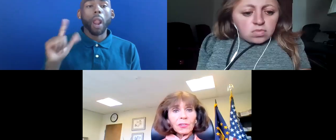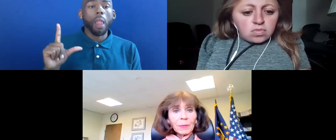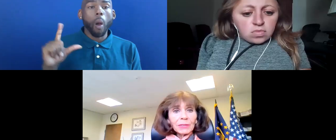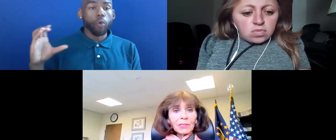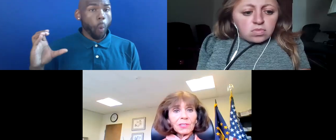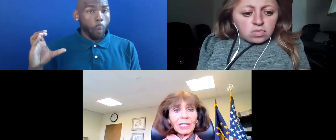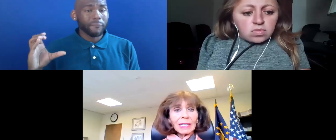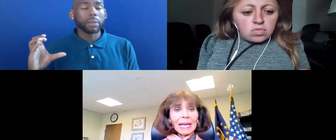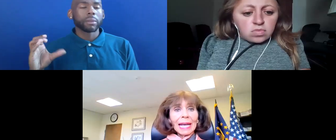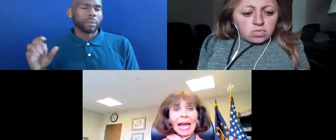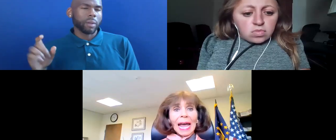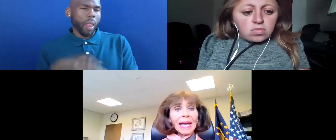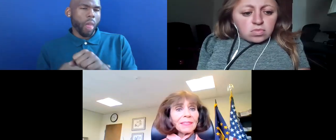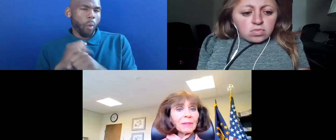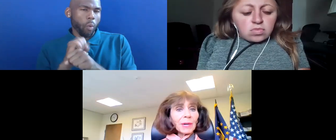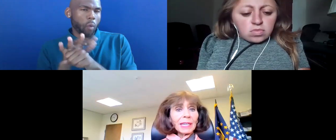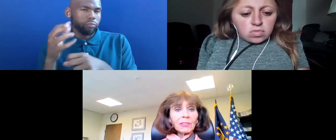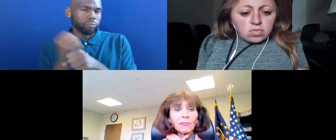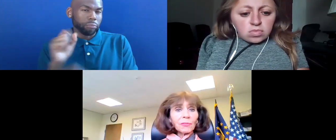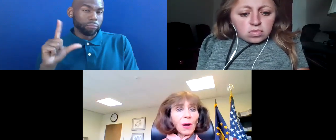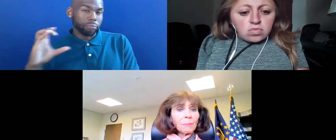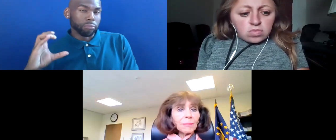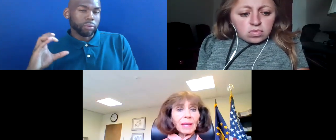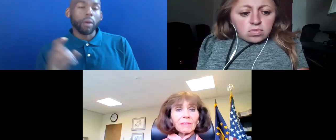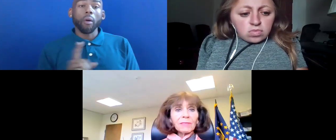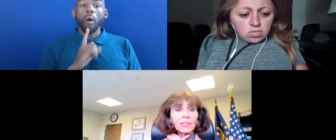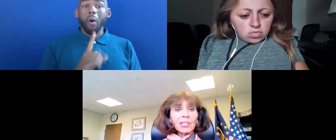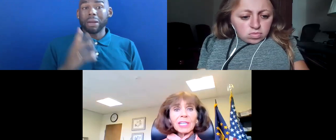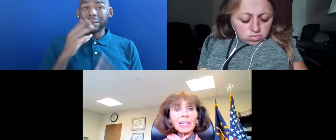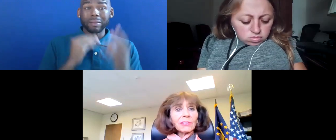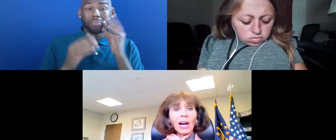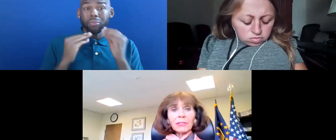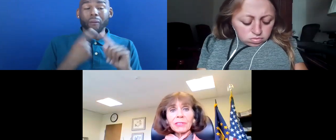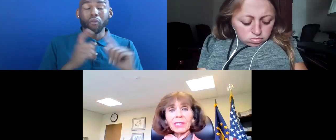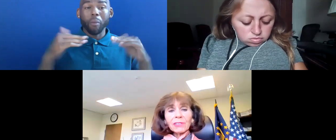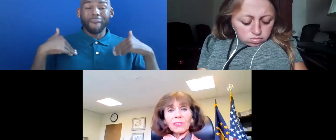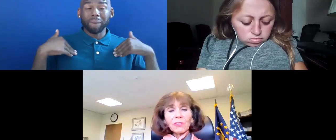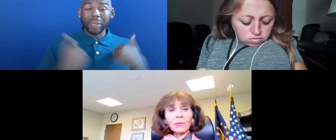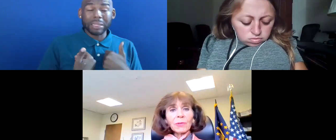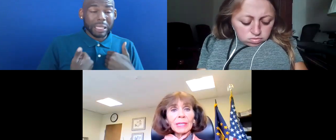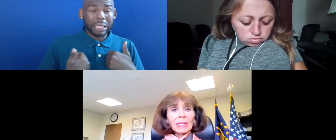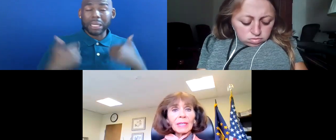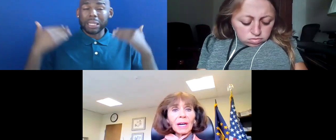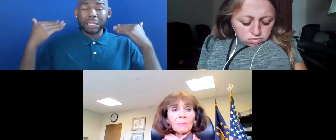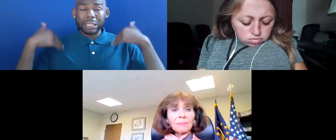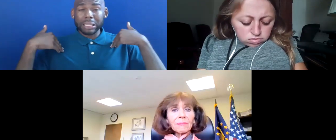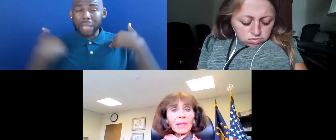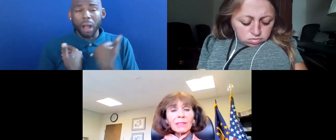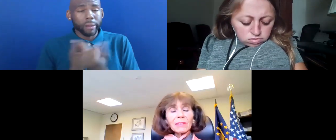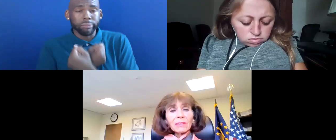EXPERIENCING AND THEY RANGE FROM FATIGUE AND TIREDNESS TO